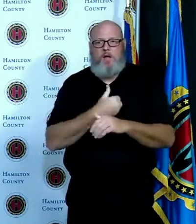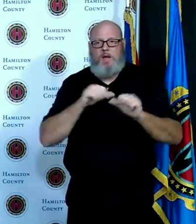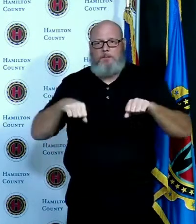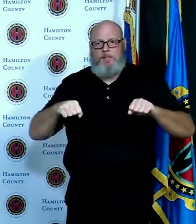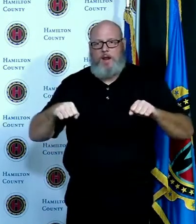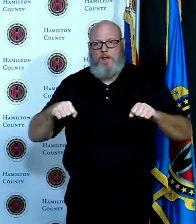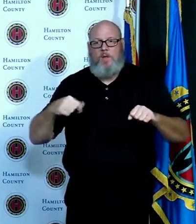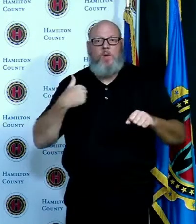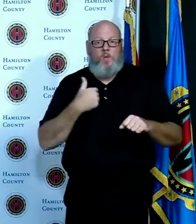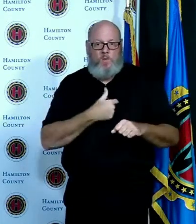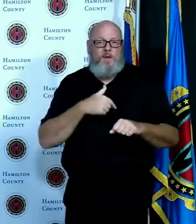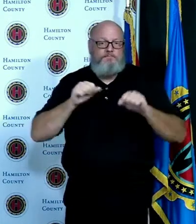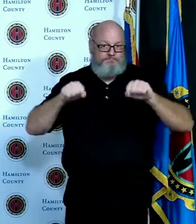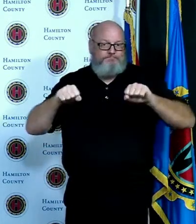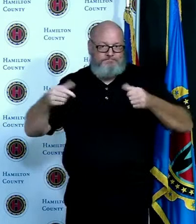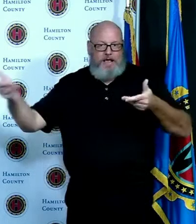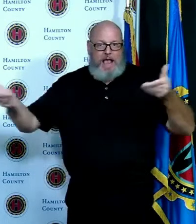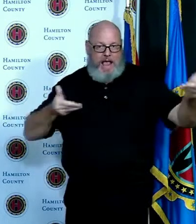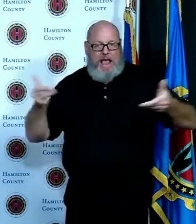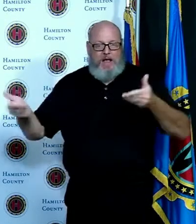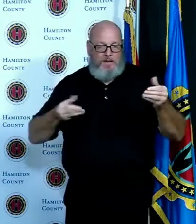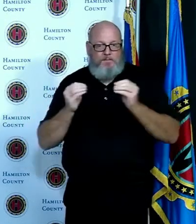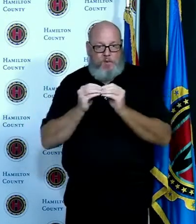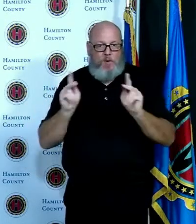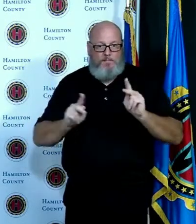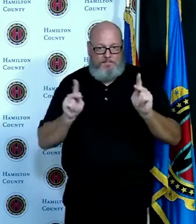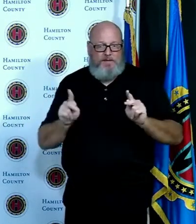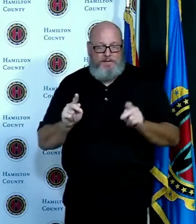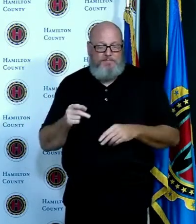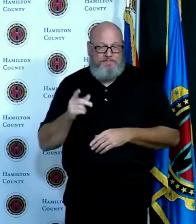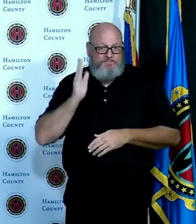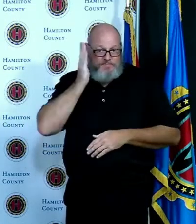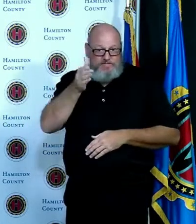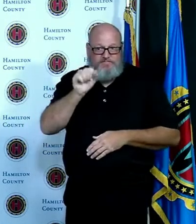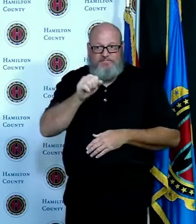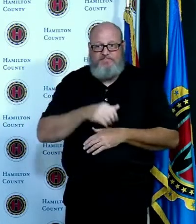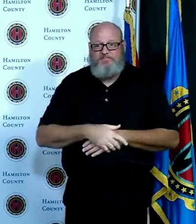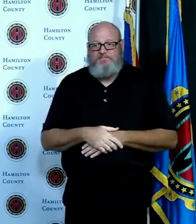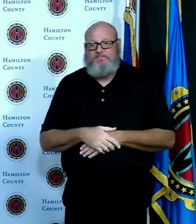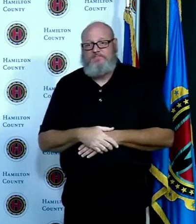briefing I do have the additional capacity to bring in staff from our office many of them have